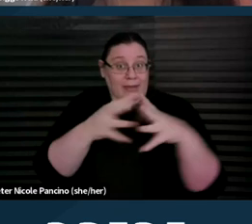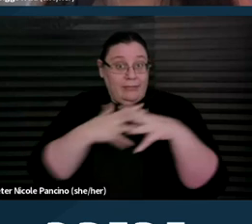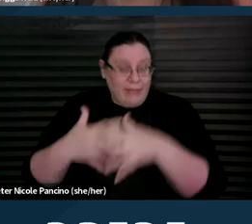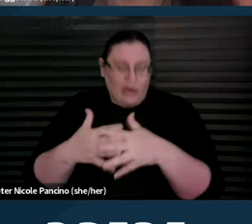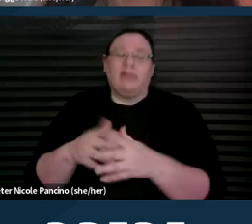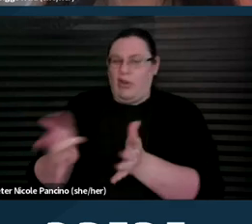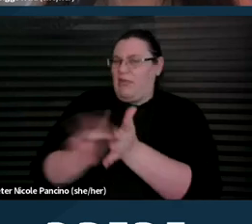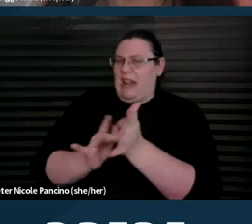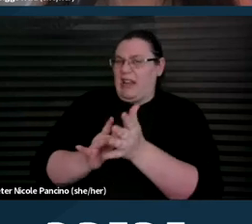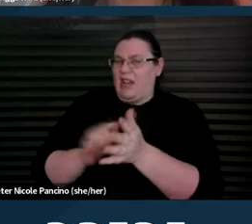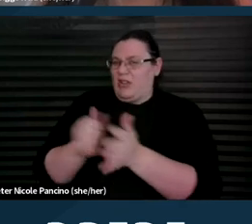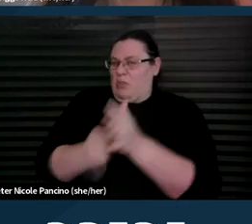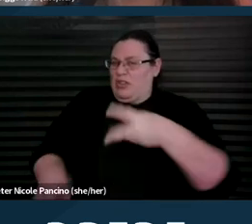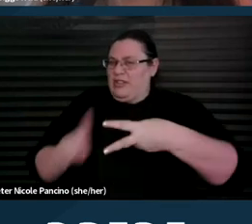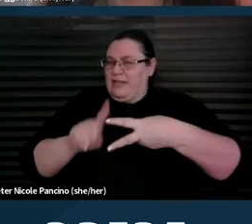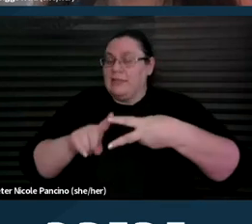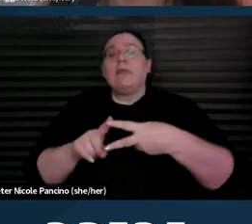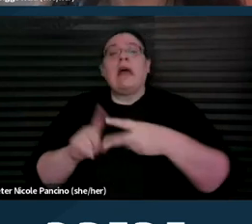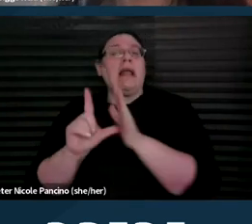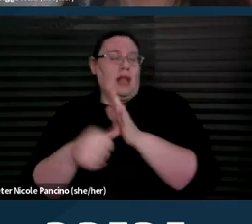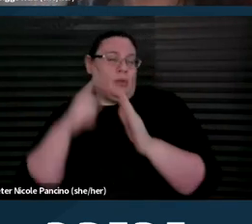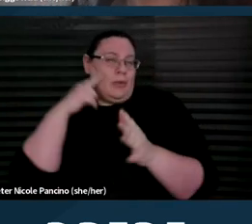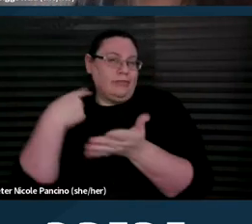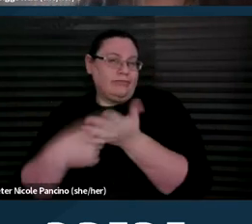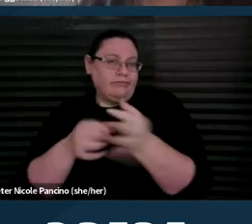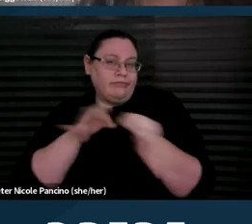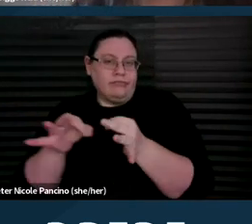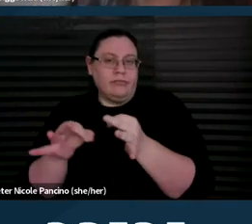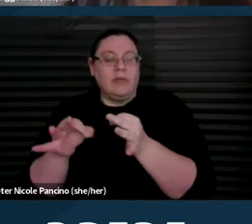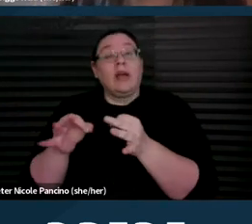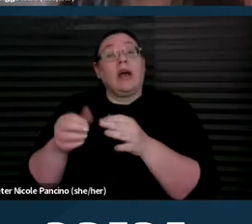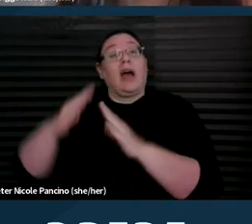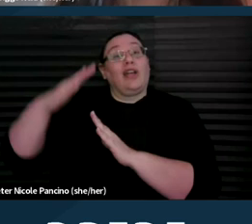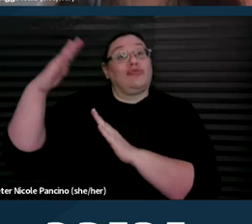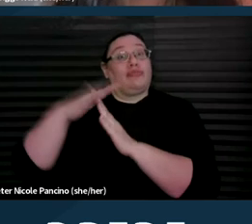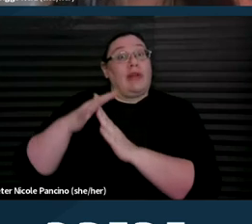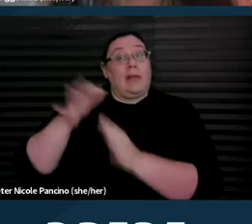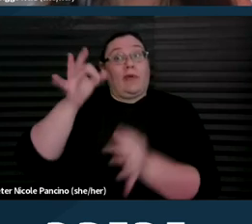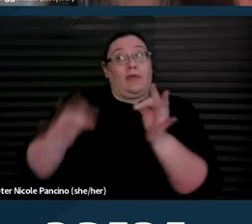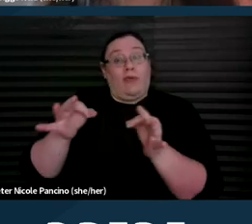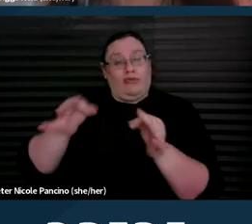And a little bit later, we'll talk about a recently decided Supreme Court case related to medication abortion